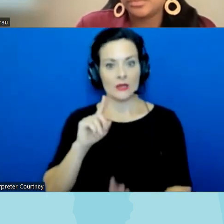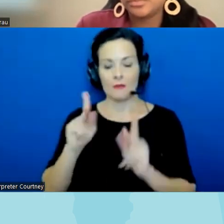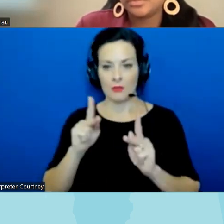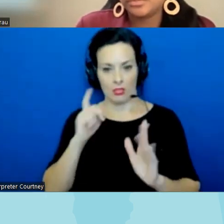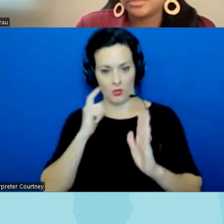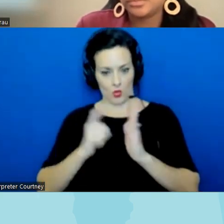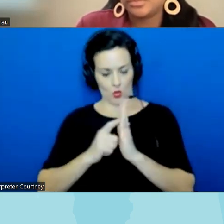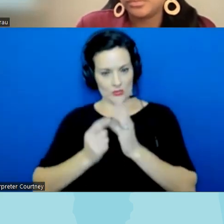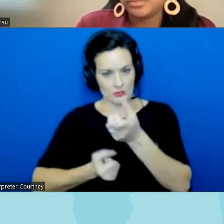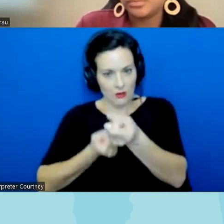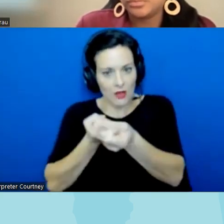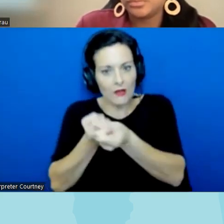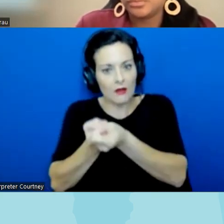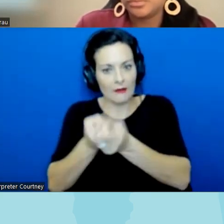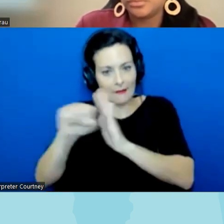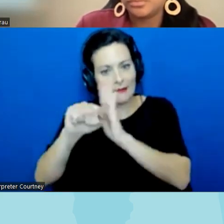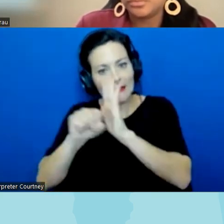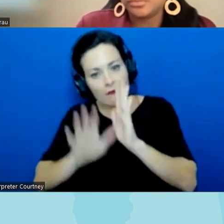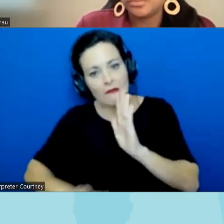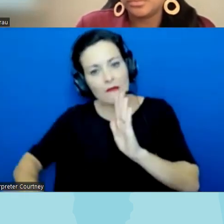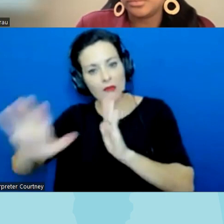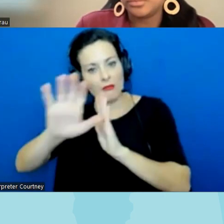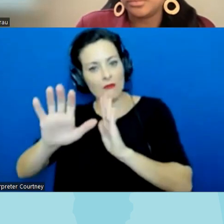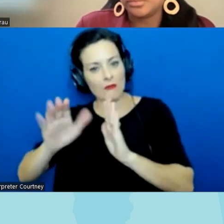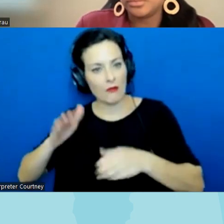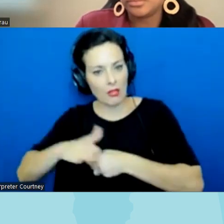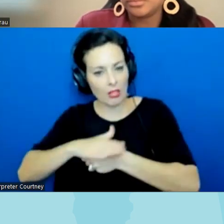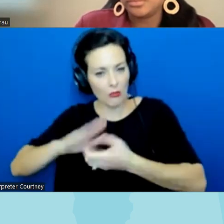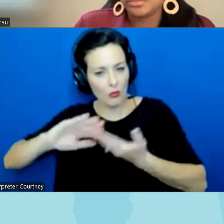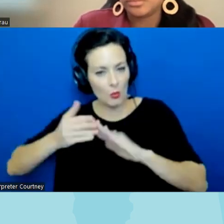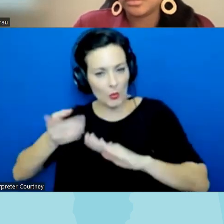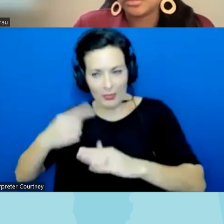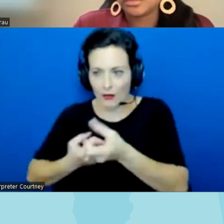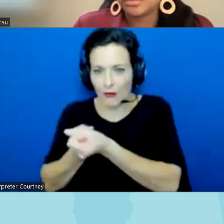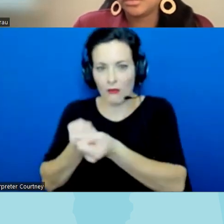various States Nationwide um in their local communities in particular and how has their